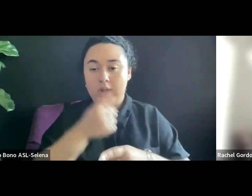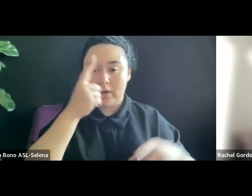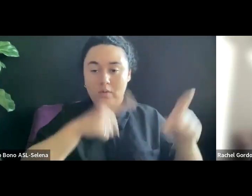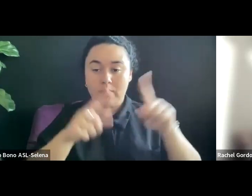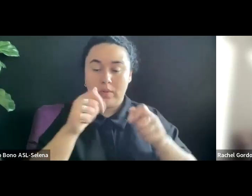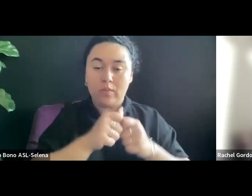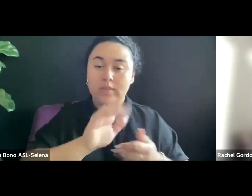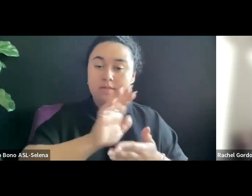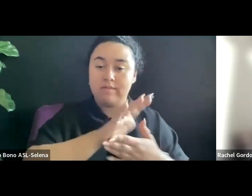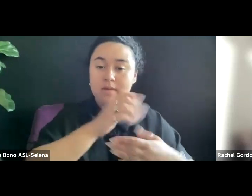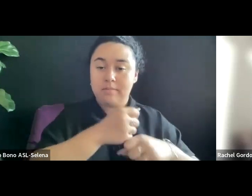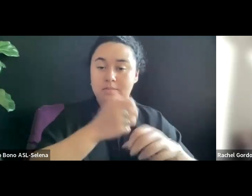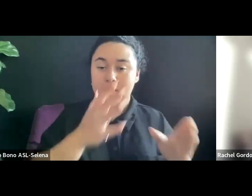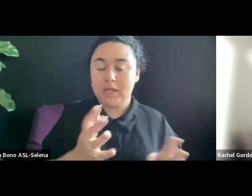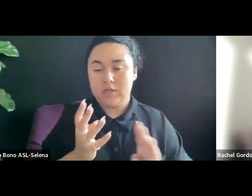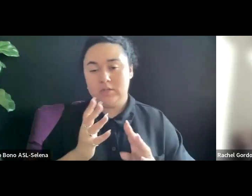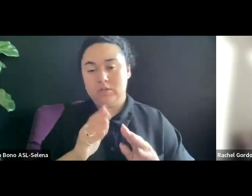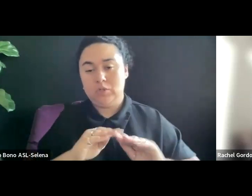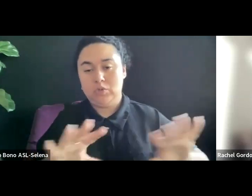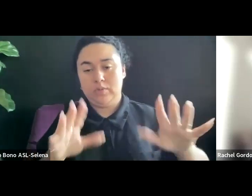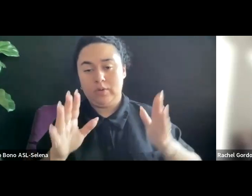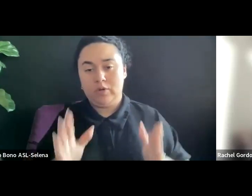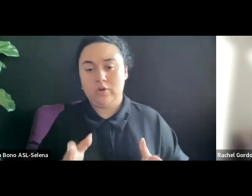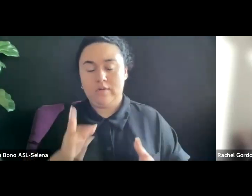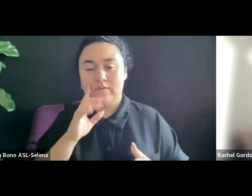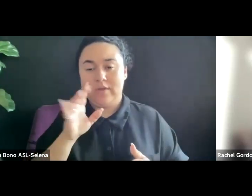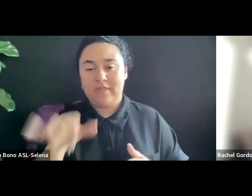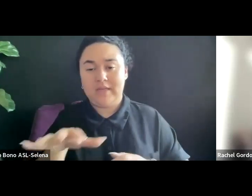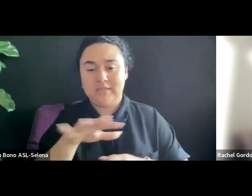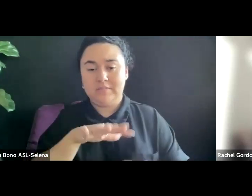THE FILMMAKER AND DISTRIBUTOR FOR THAT SPACE.